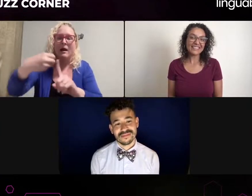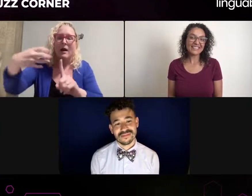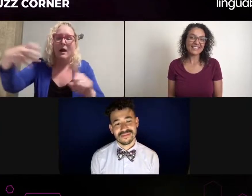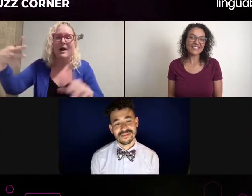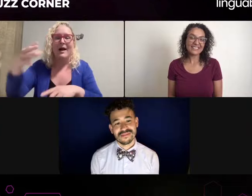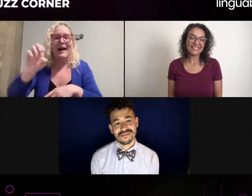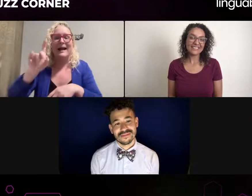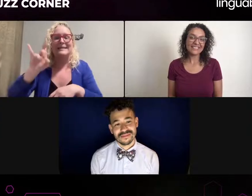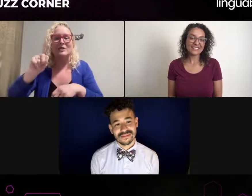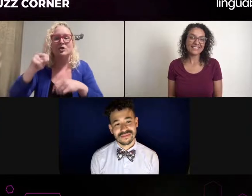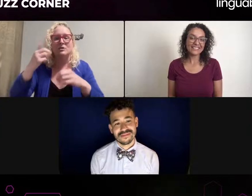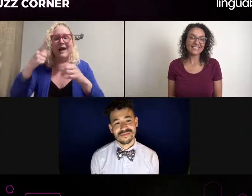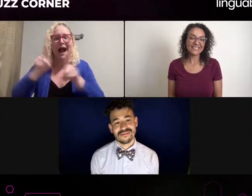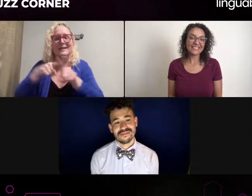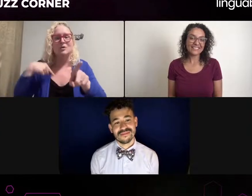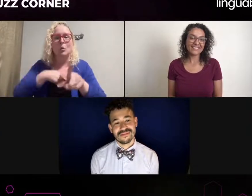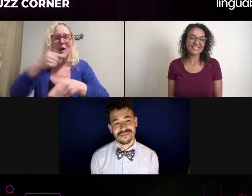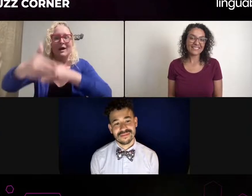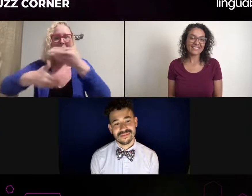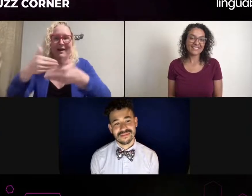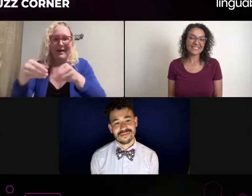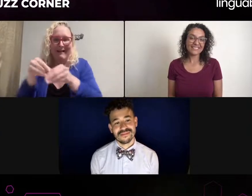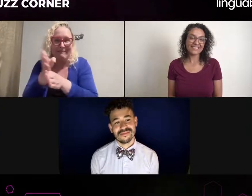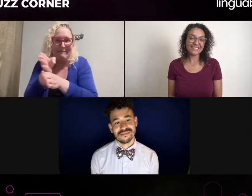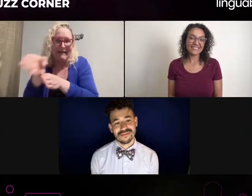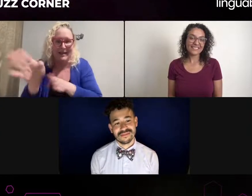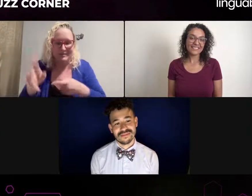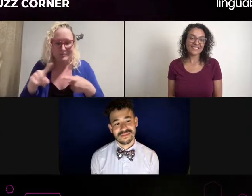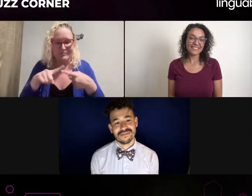should look for opportunities to not interpret